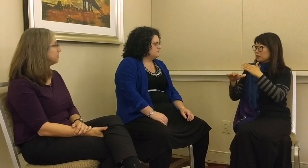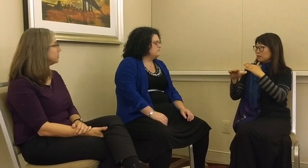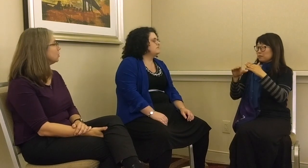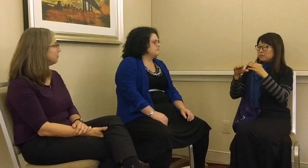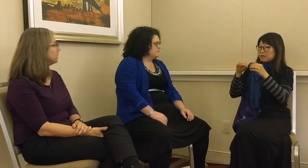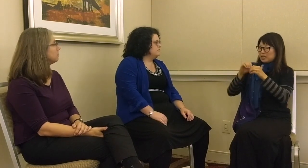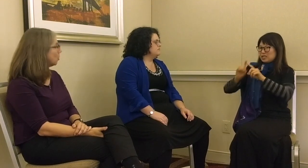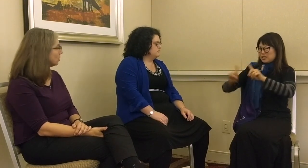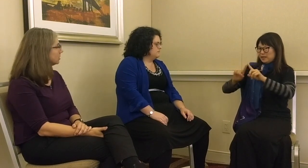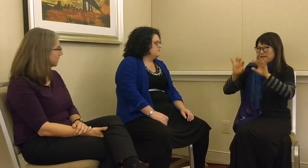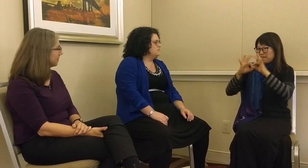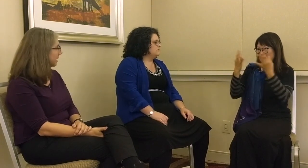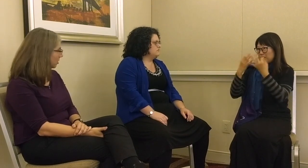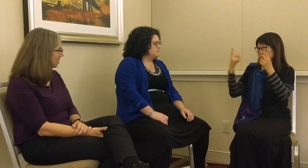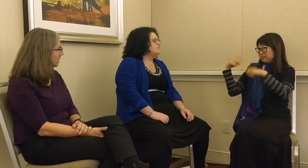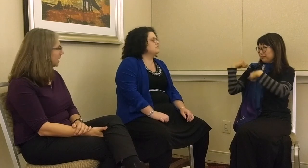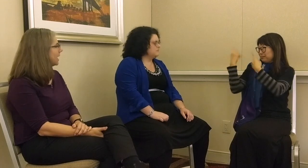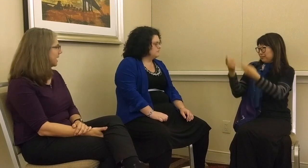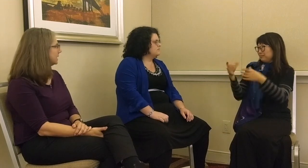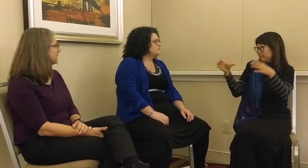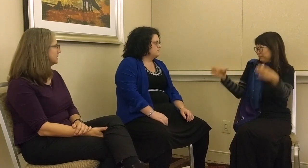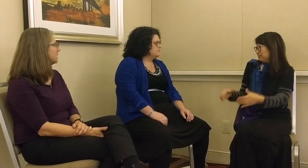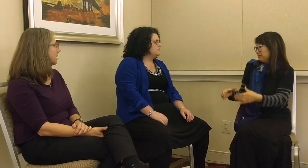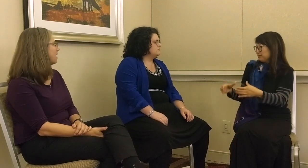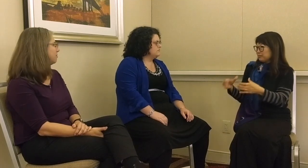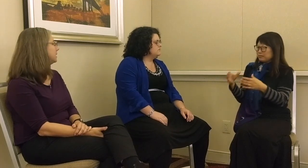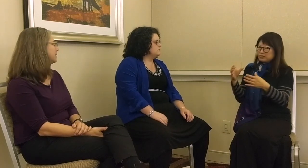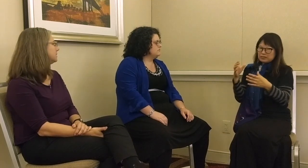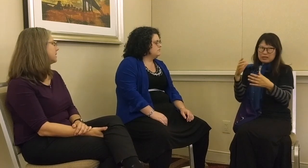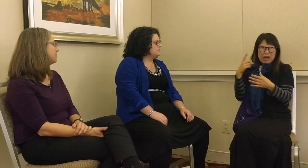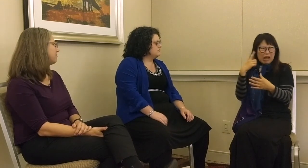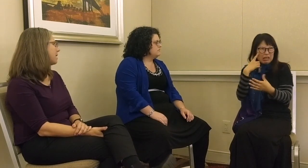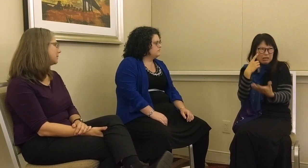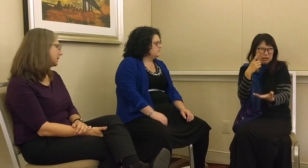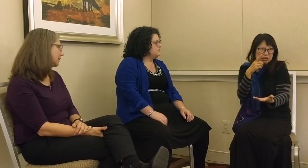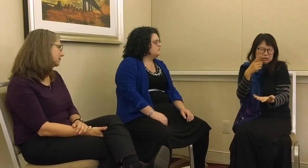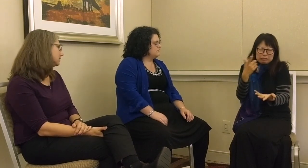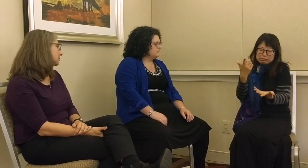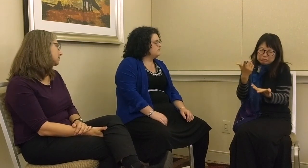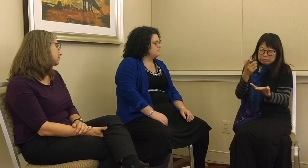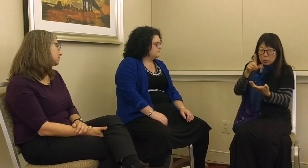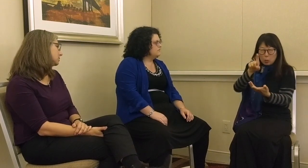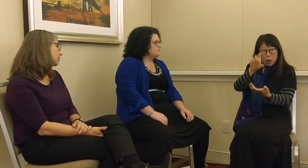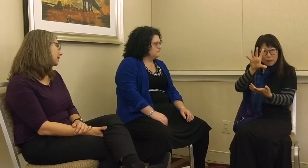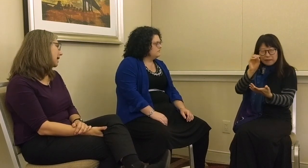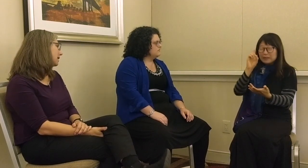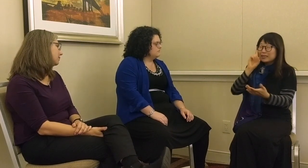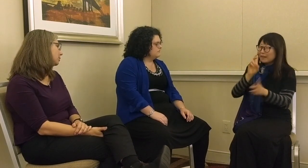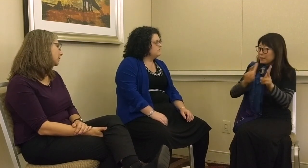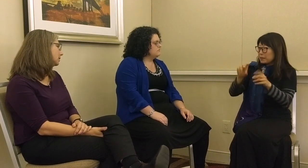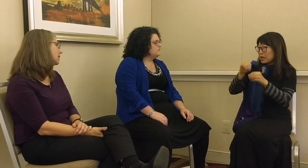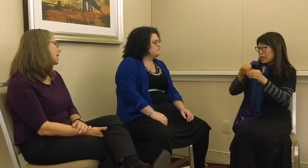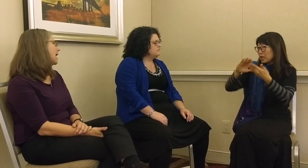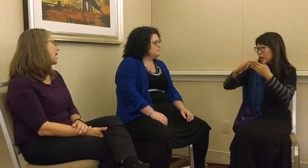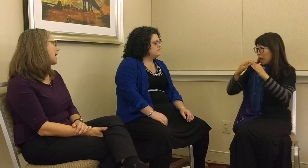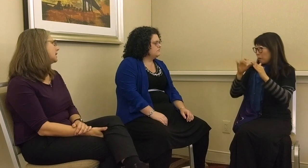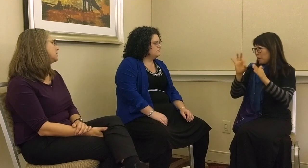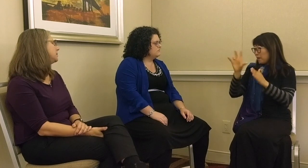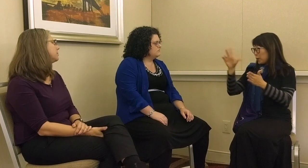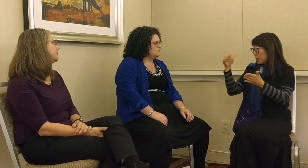people who have been born there and have been in the same family – so a clan, if you will.